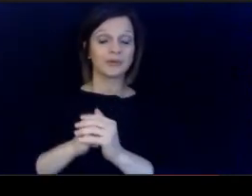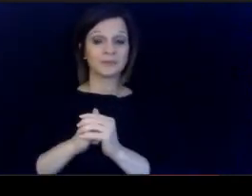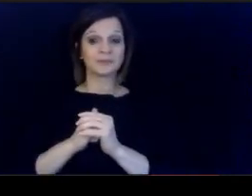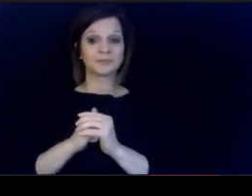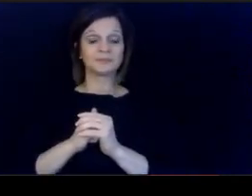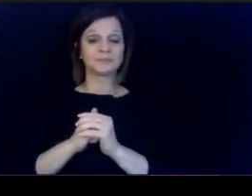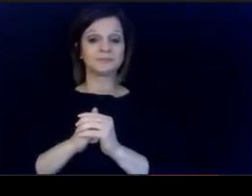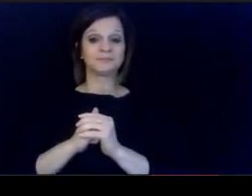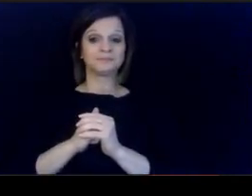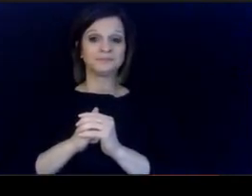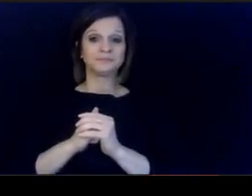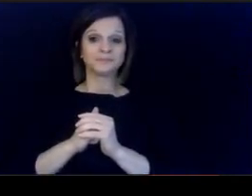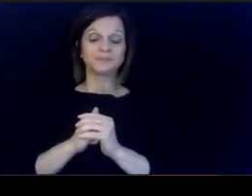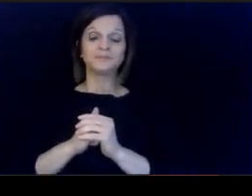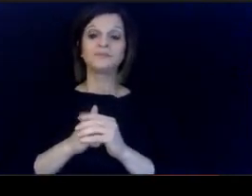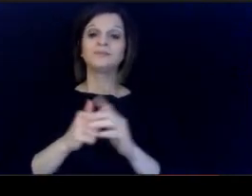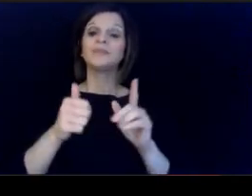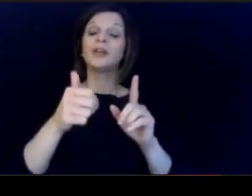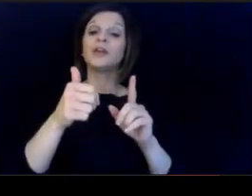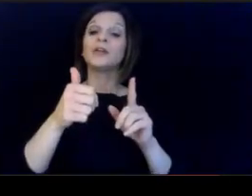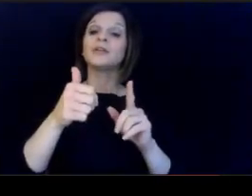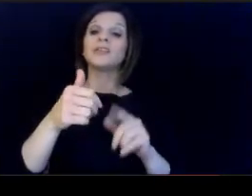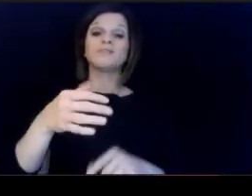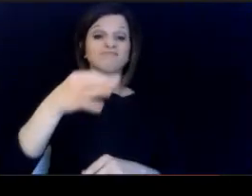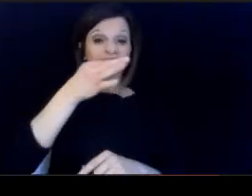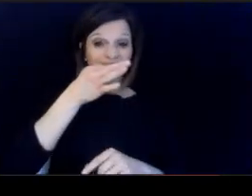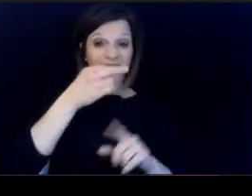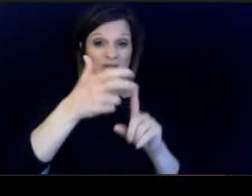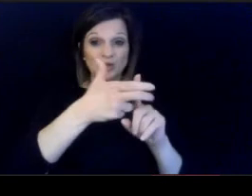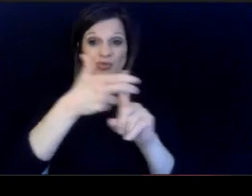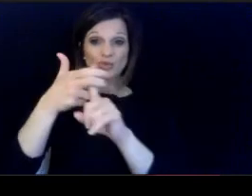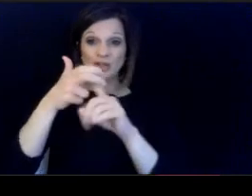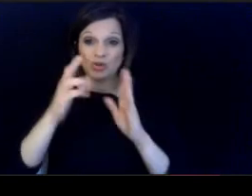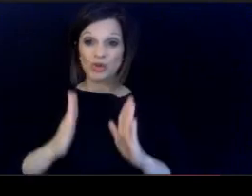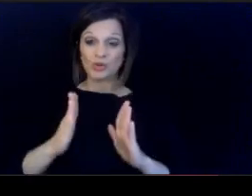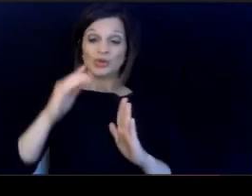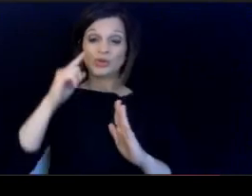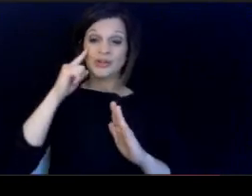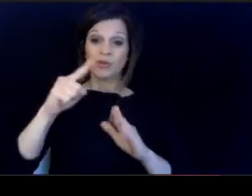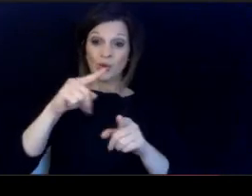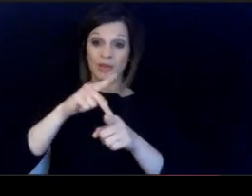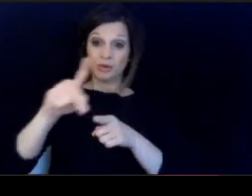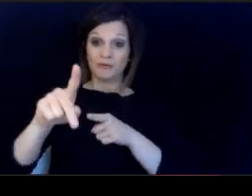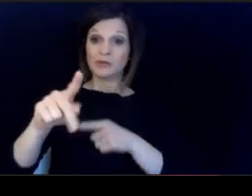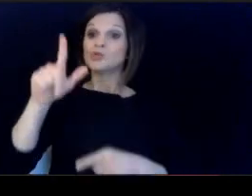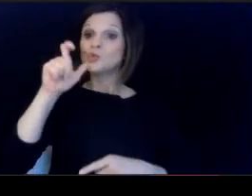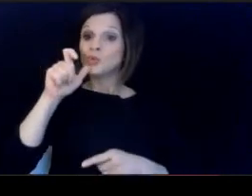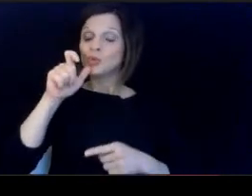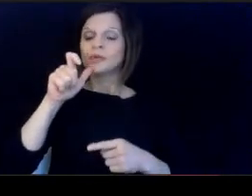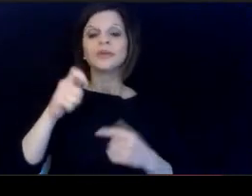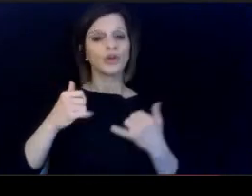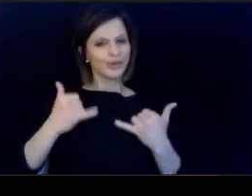are no better recruiters for the profession. then current educators themselves.